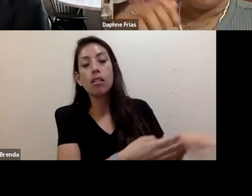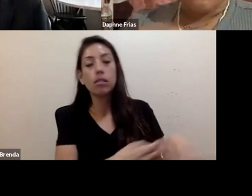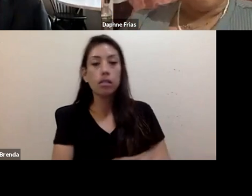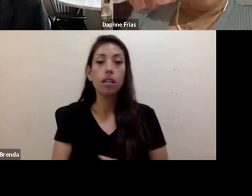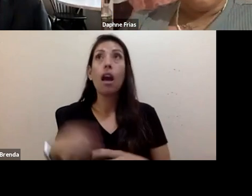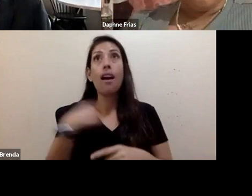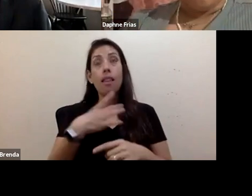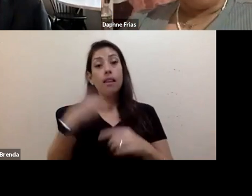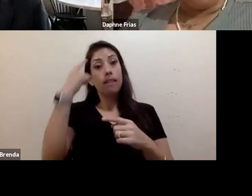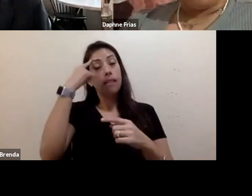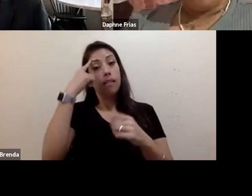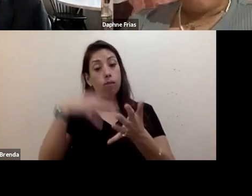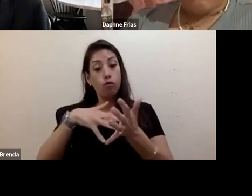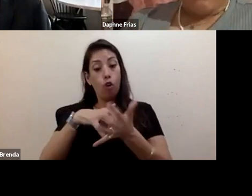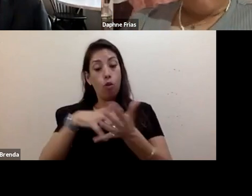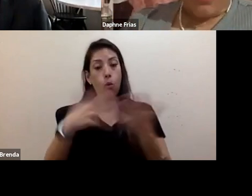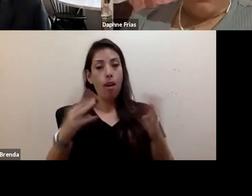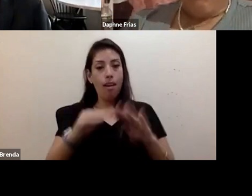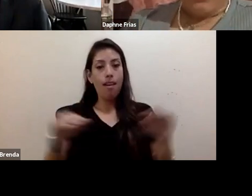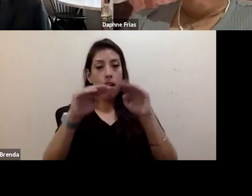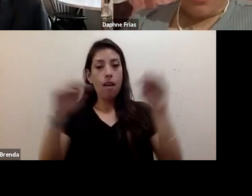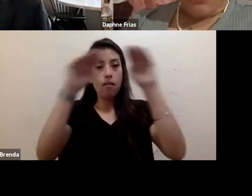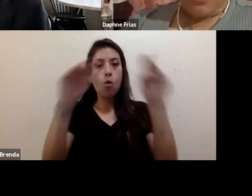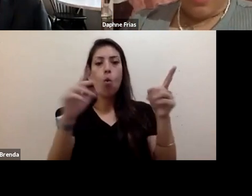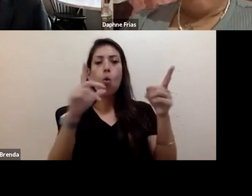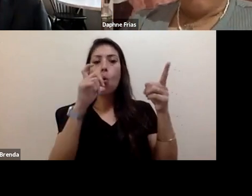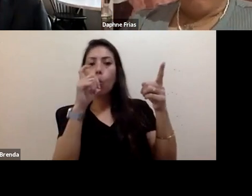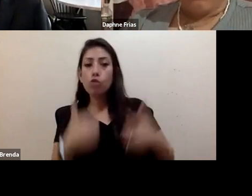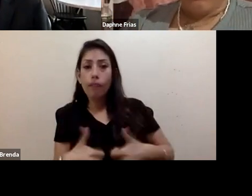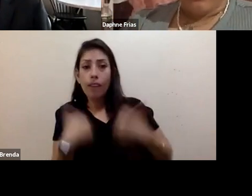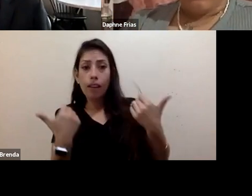as a hierarchy of who gets to survive and who has access to resources,